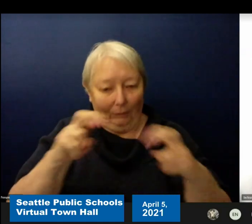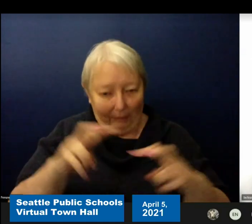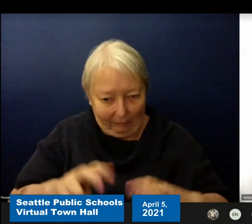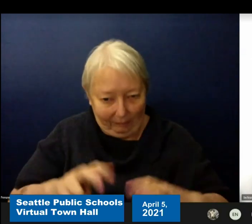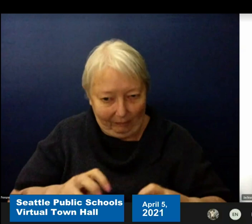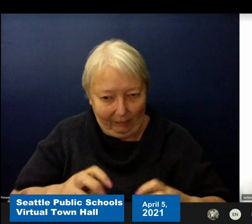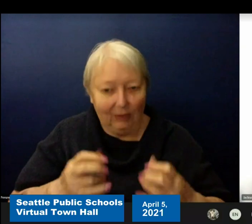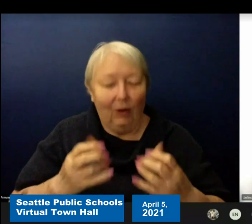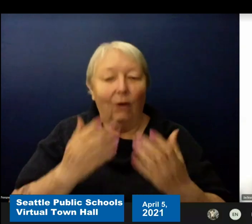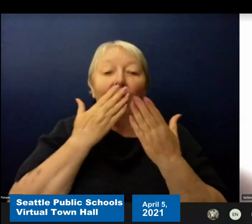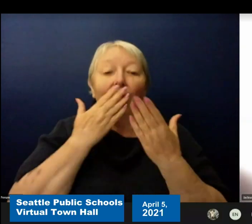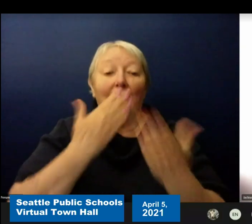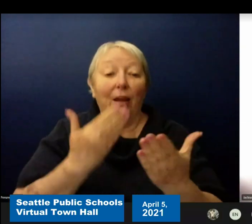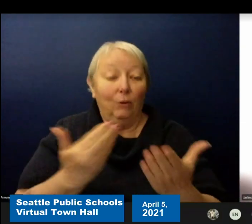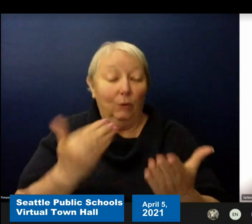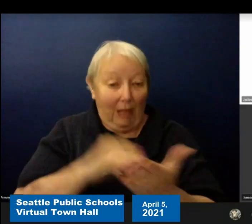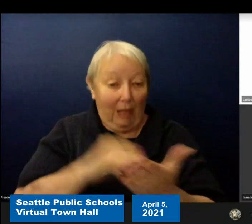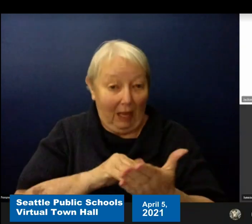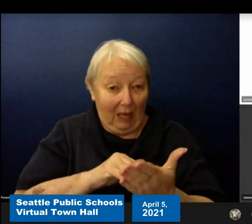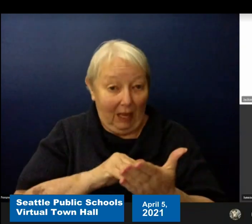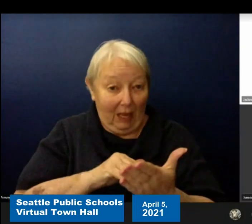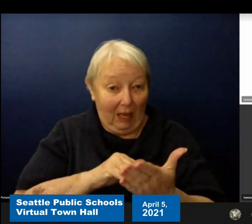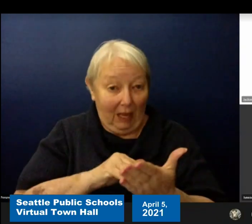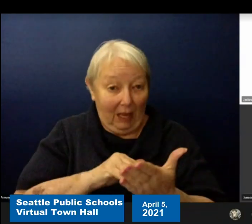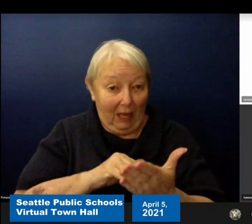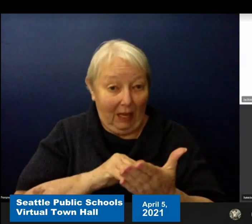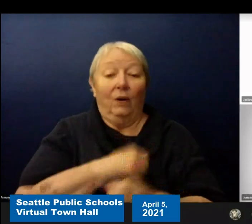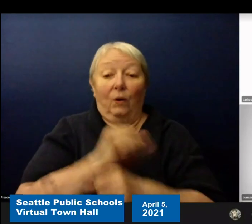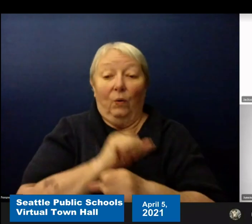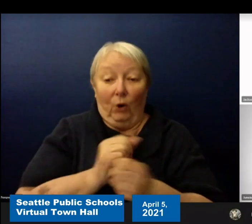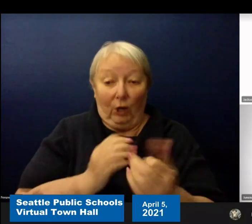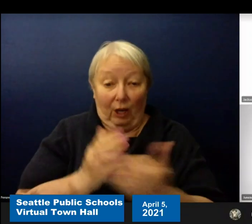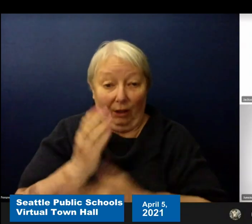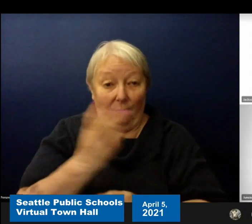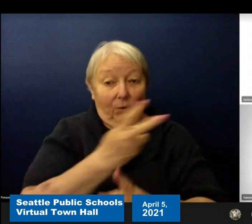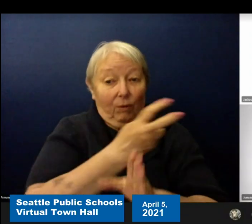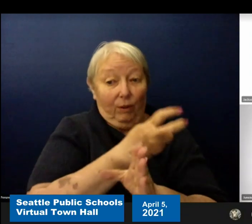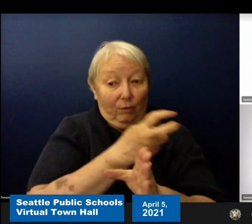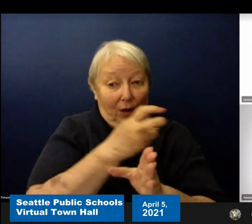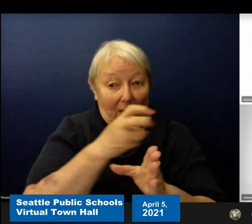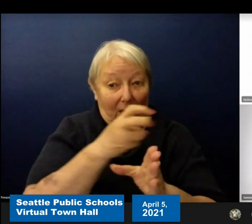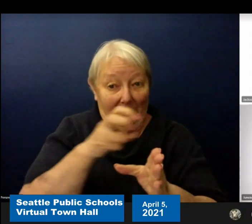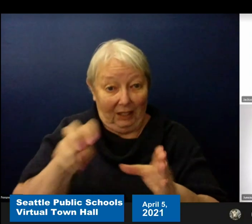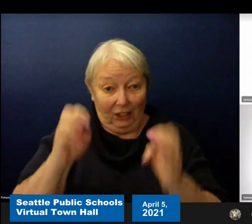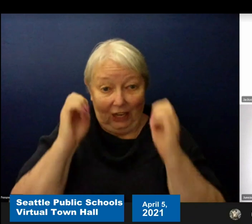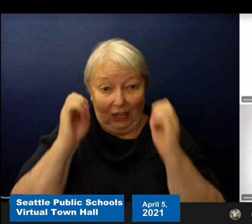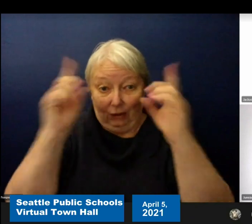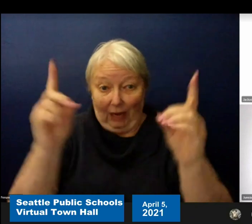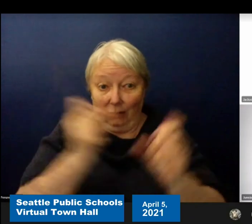And we're working through this transition. Our educators are getting prepared. And thank you. Principal Jackson.